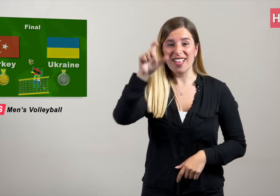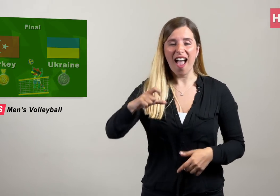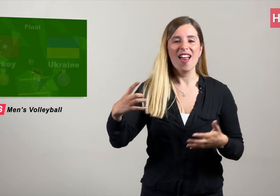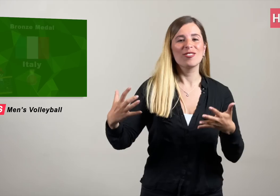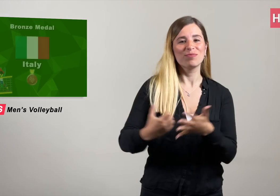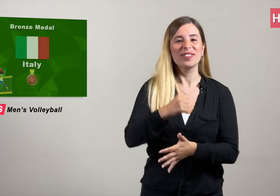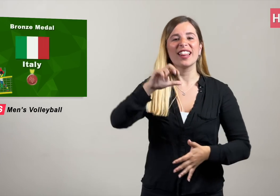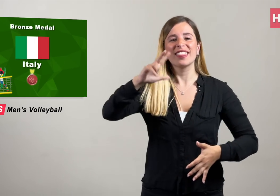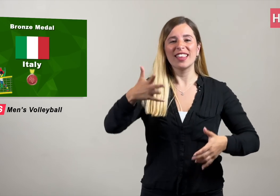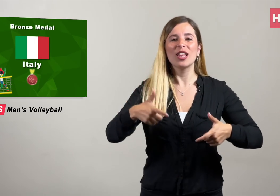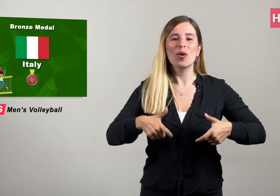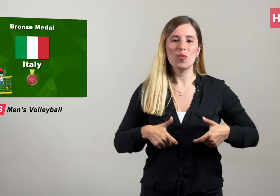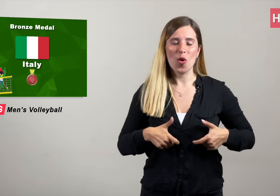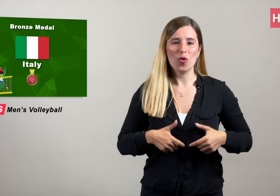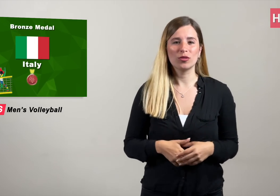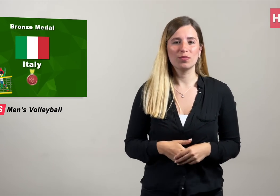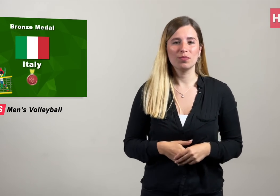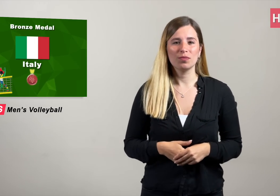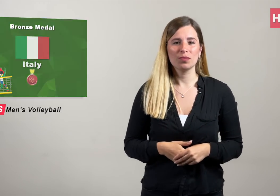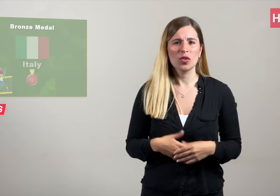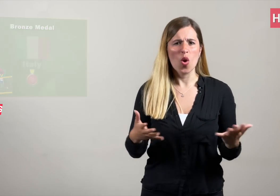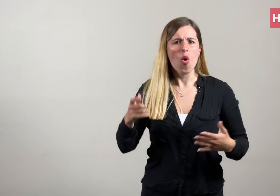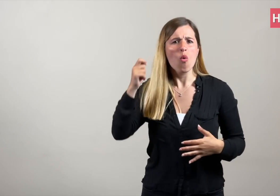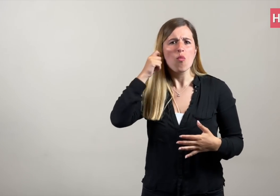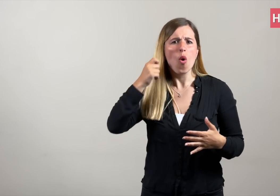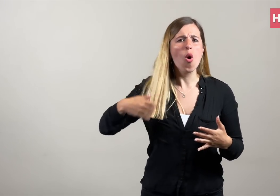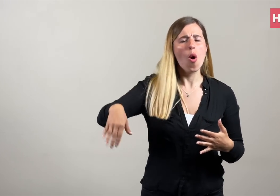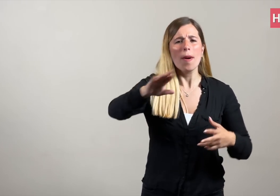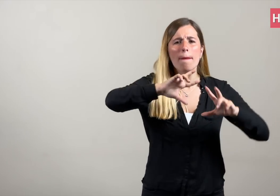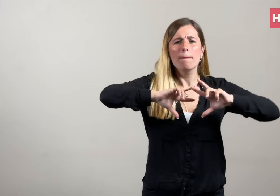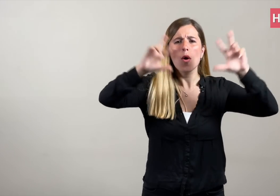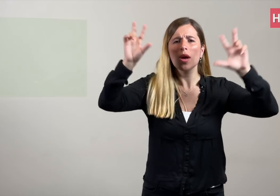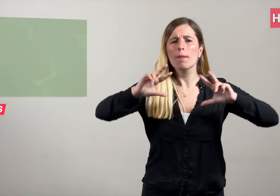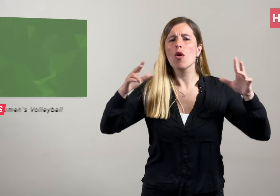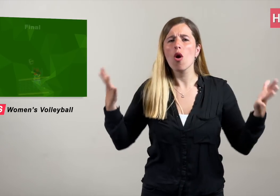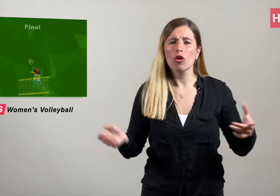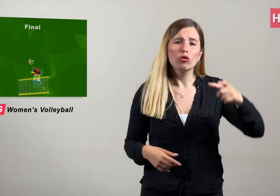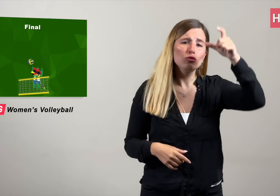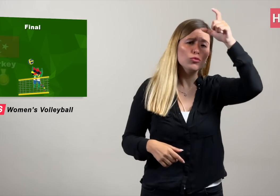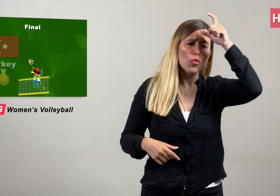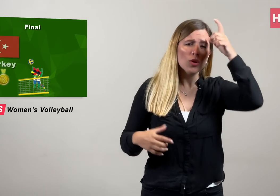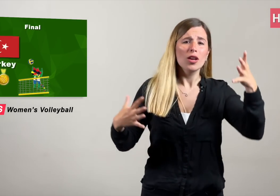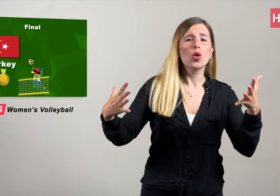Italy grabbed a Bronze. Turkey Women’s team beat Italy